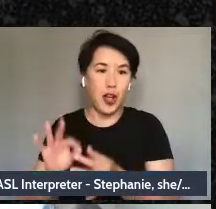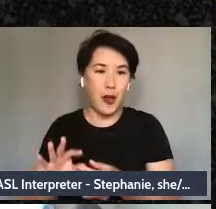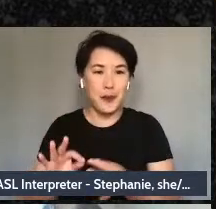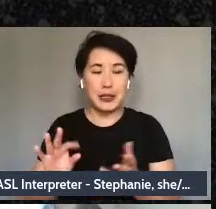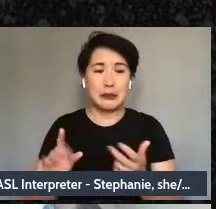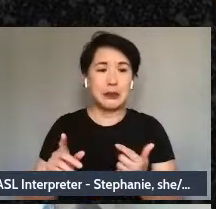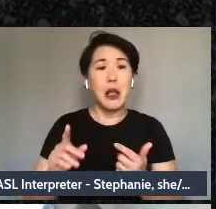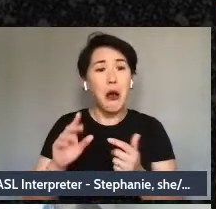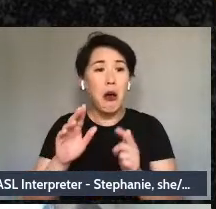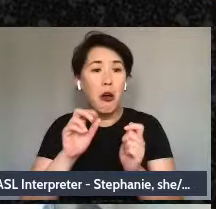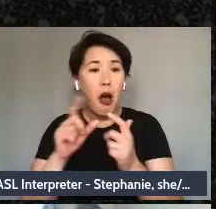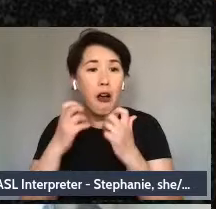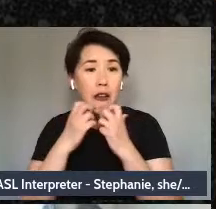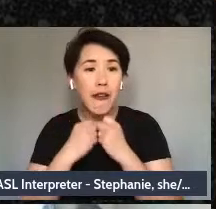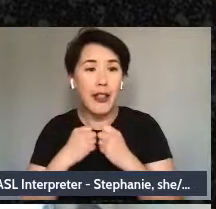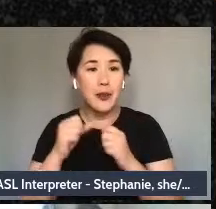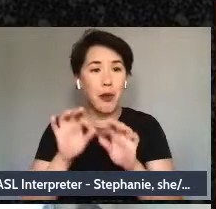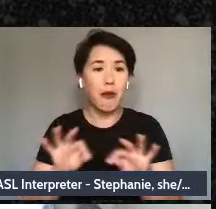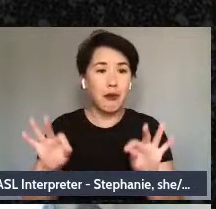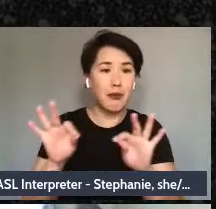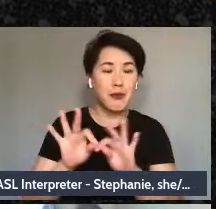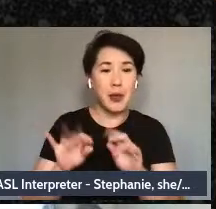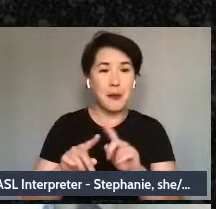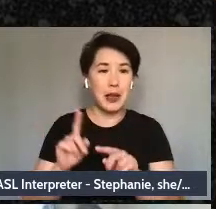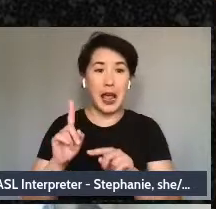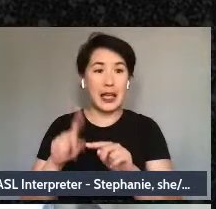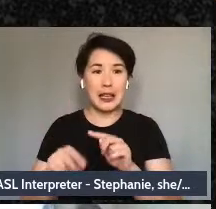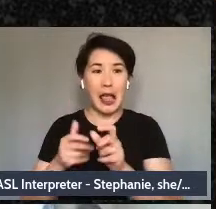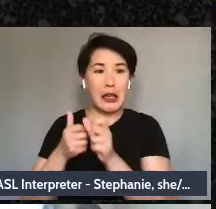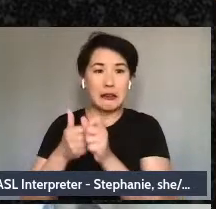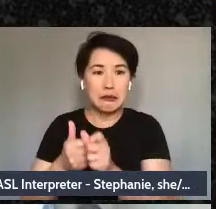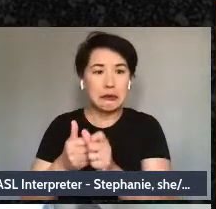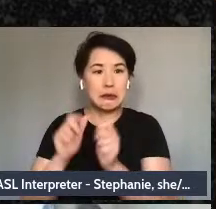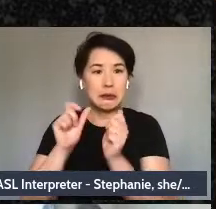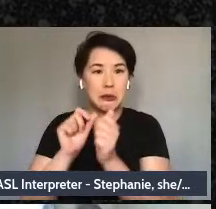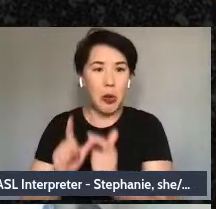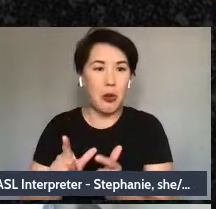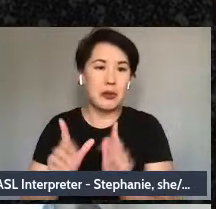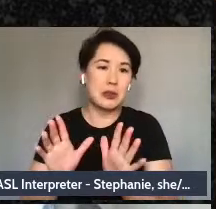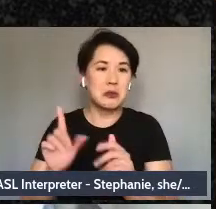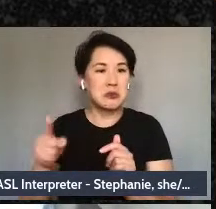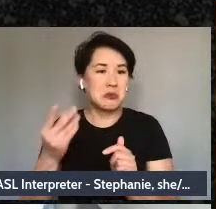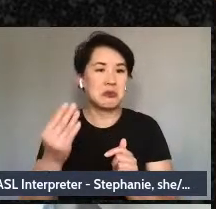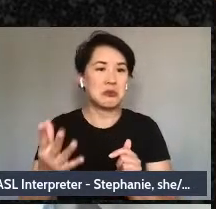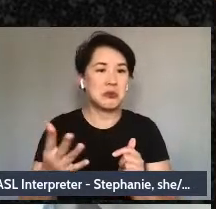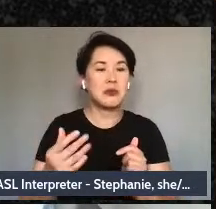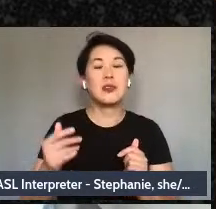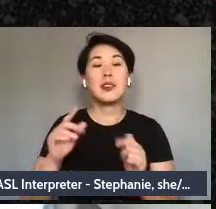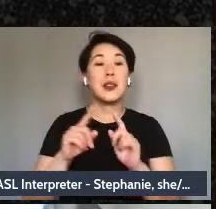all of them. But folks should still participate. But – yes, we're wondering are there reflections